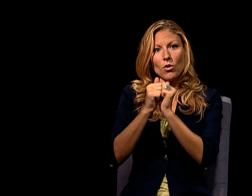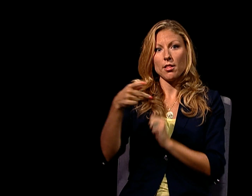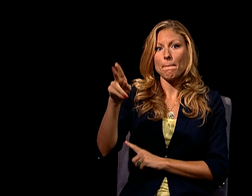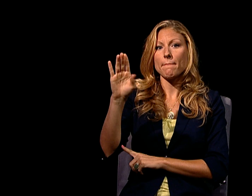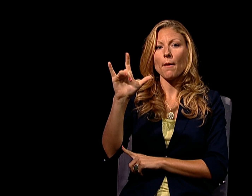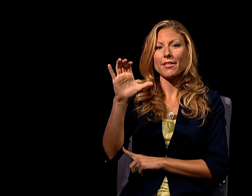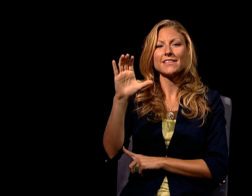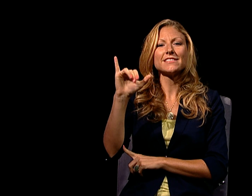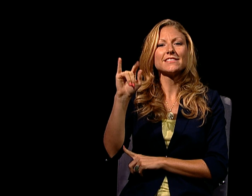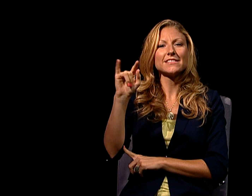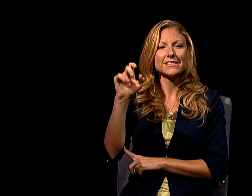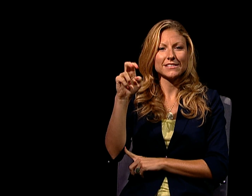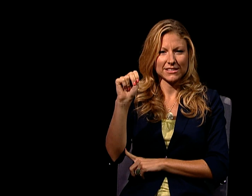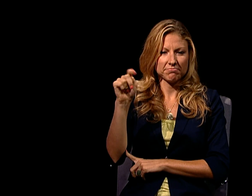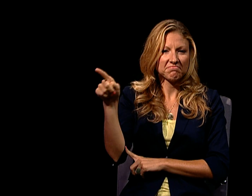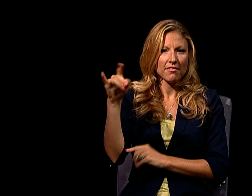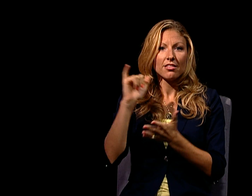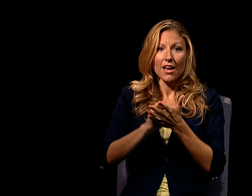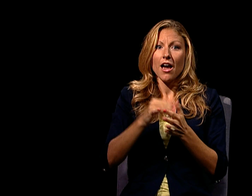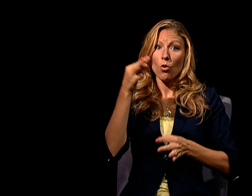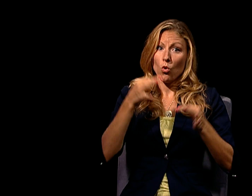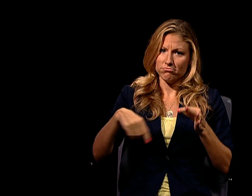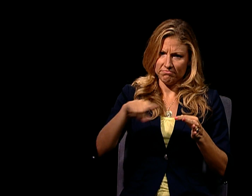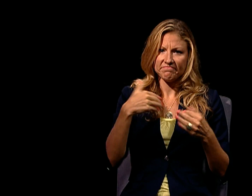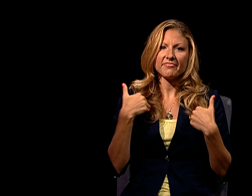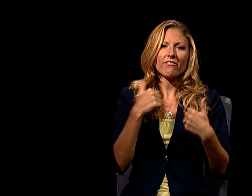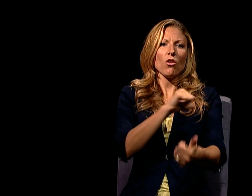AGREEING WITH PUBLIC CITIZEN THAT COURTS HAVE THE AUTHORITY